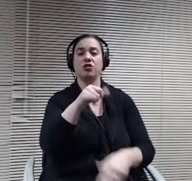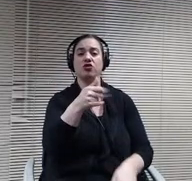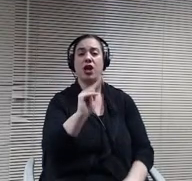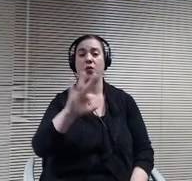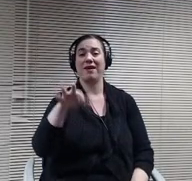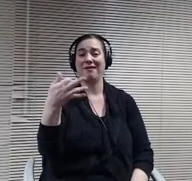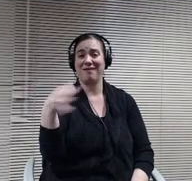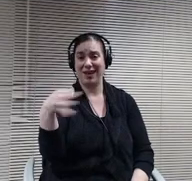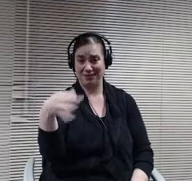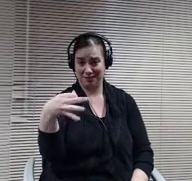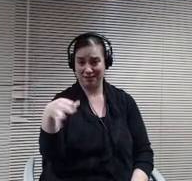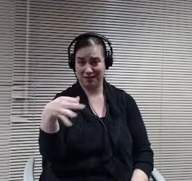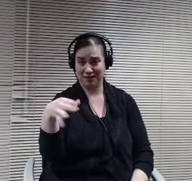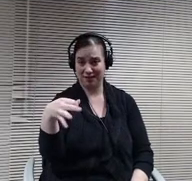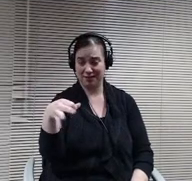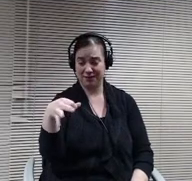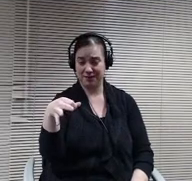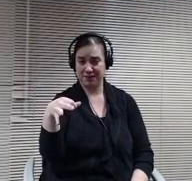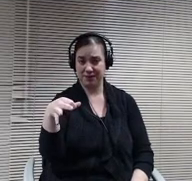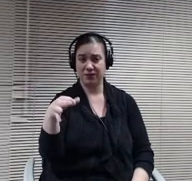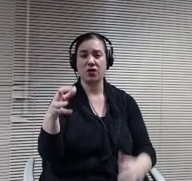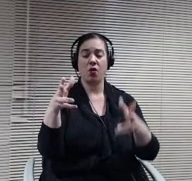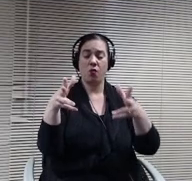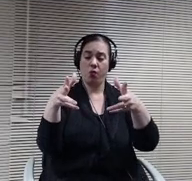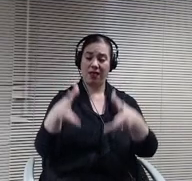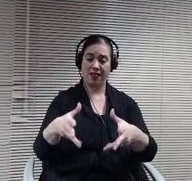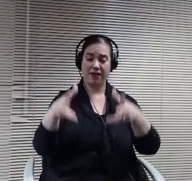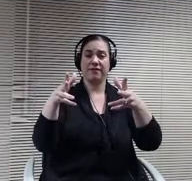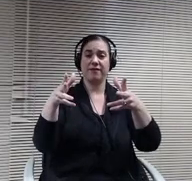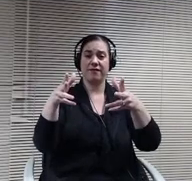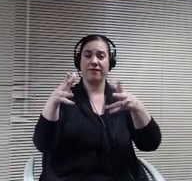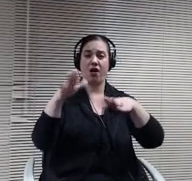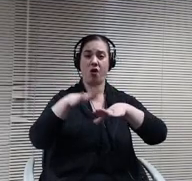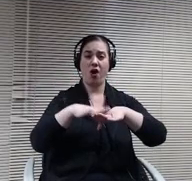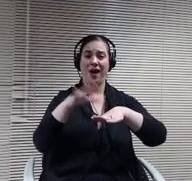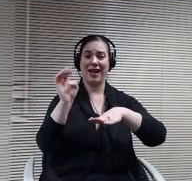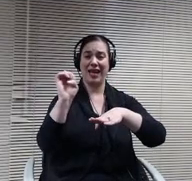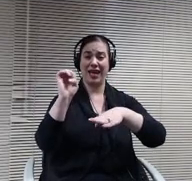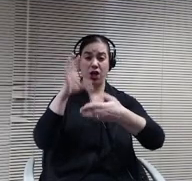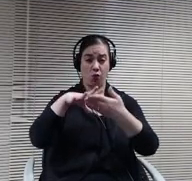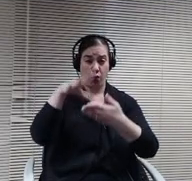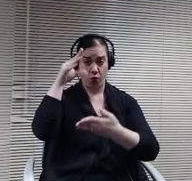We left those on E learning so that we could kind of get by